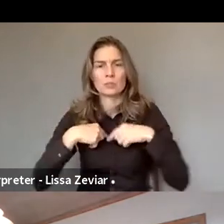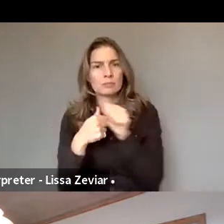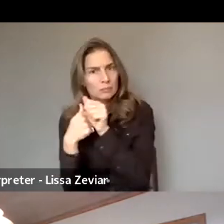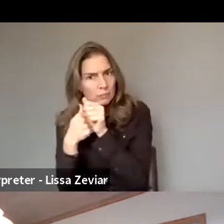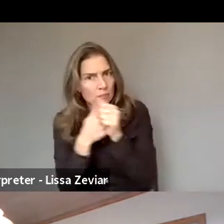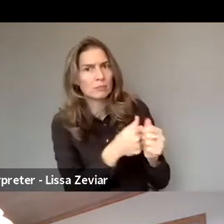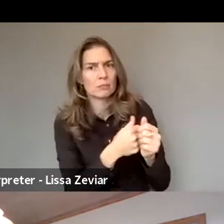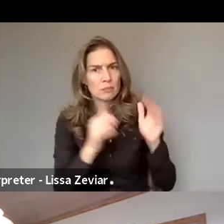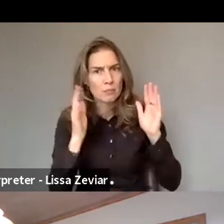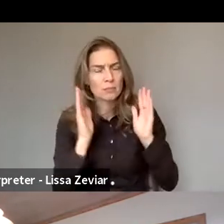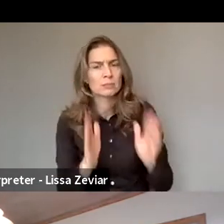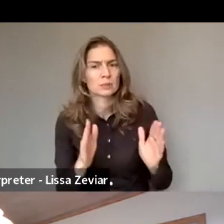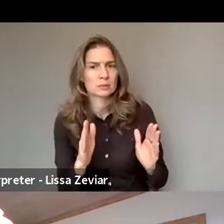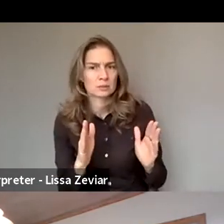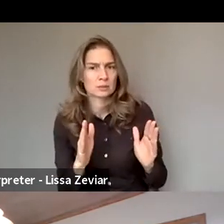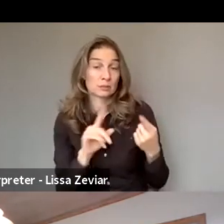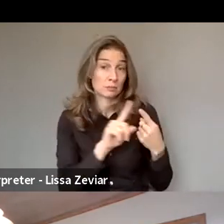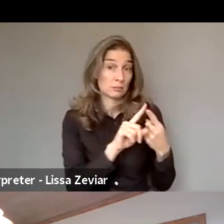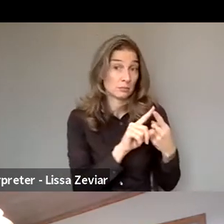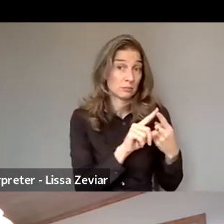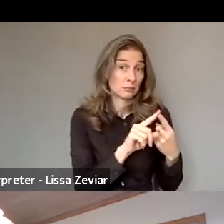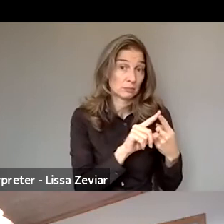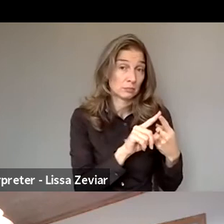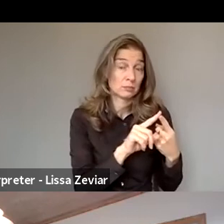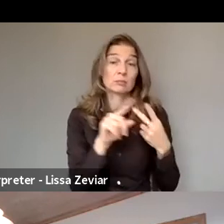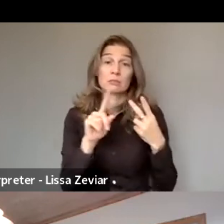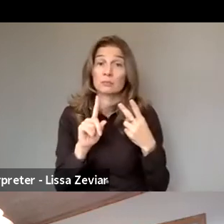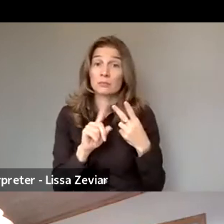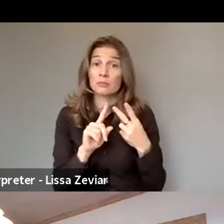So, that's one thing. On the issue of Women with disabilities,